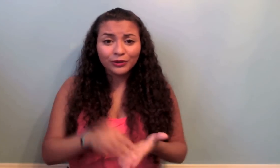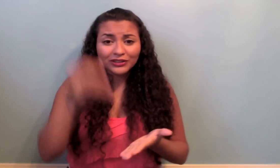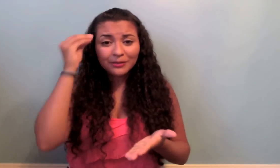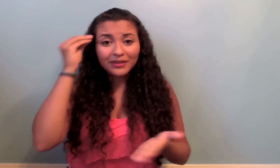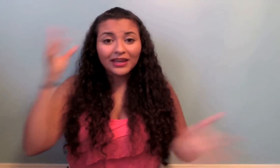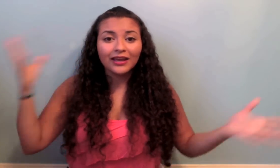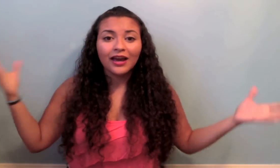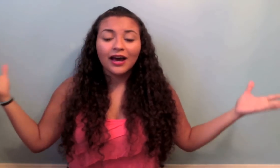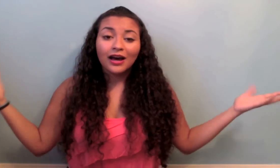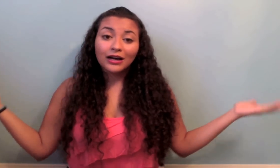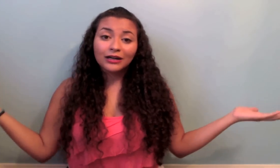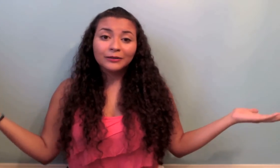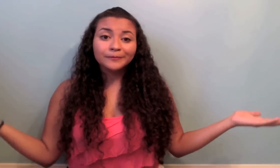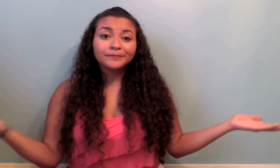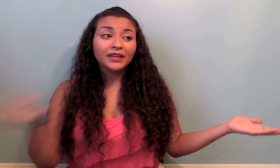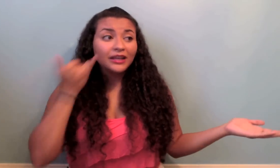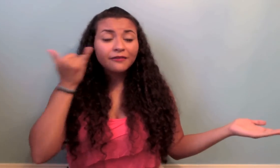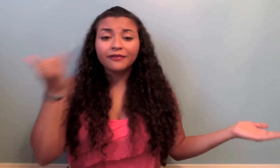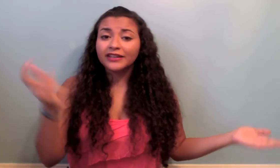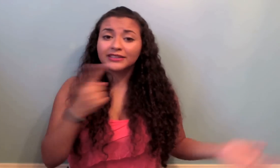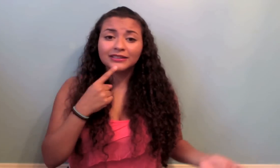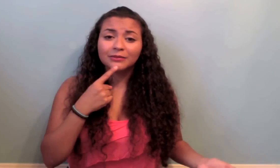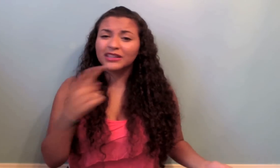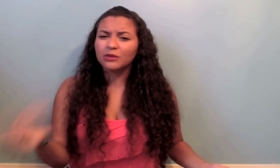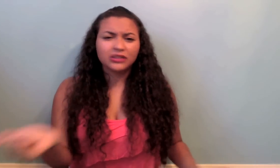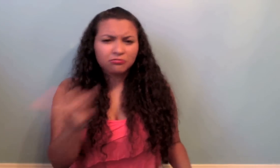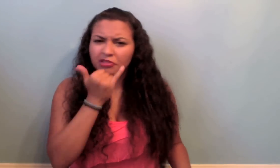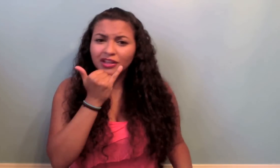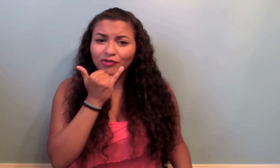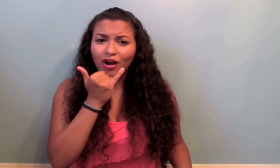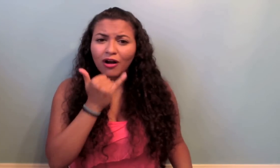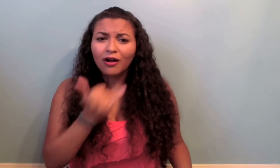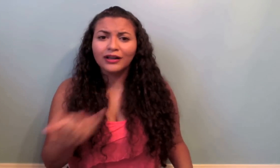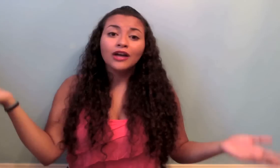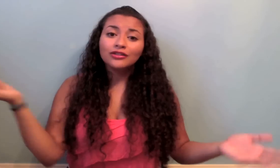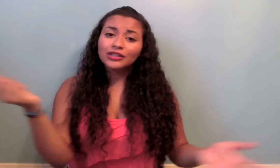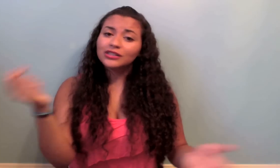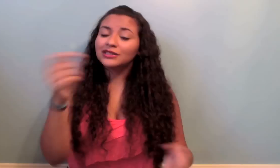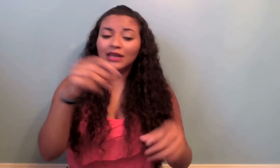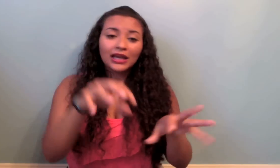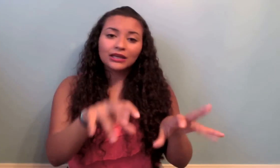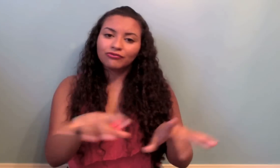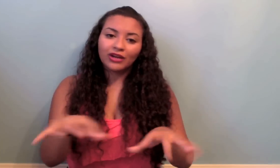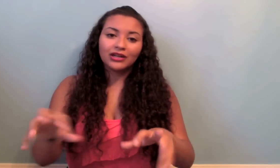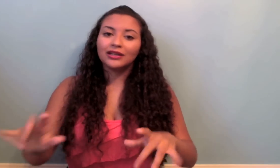learned something. and if I said something that was completely wrong just like write it in the